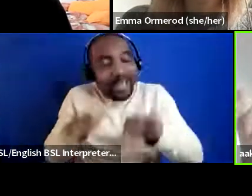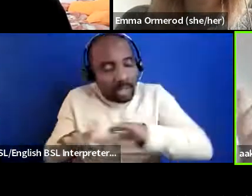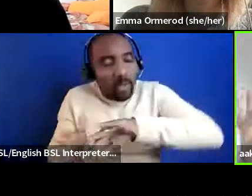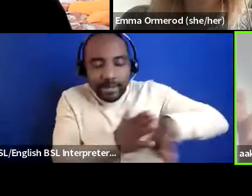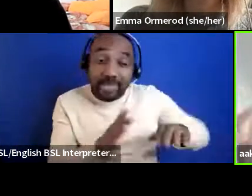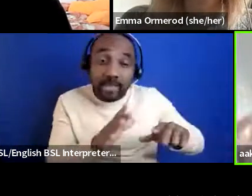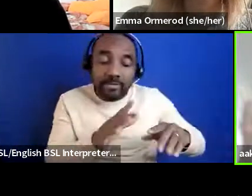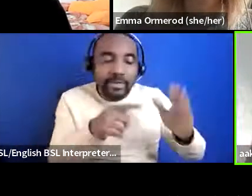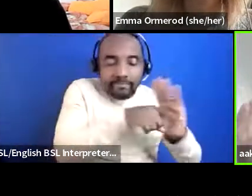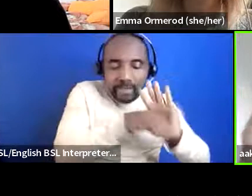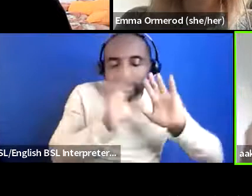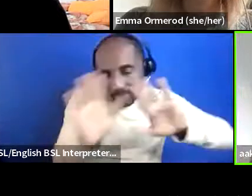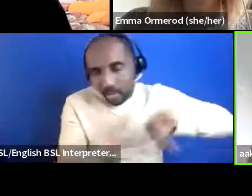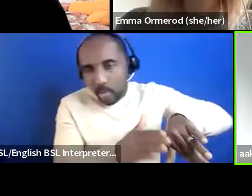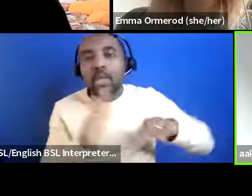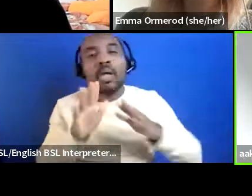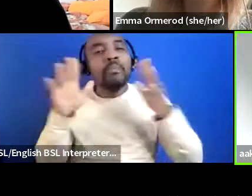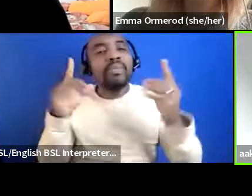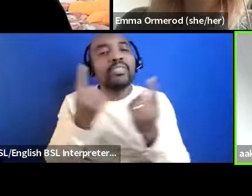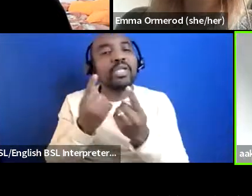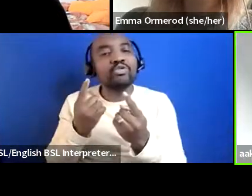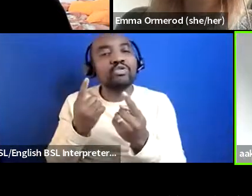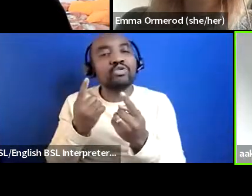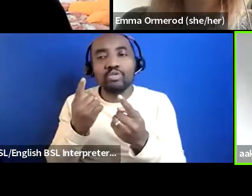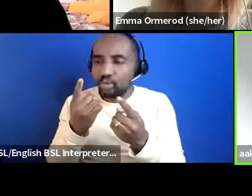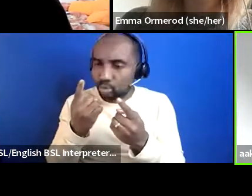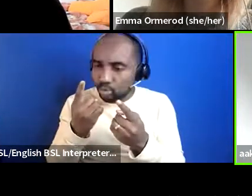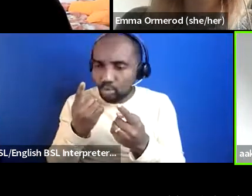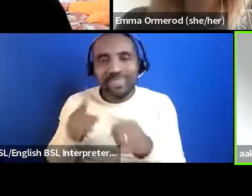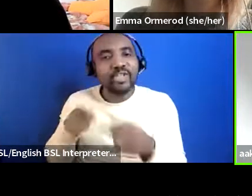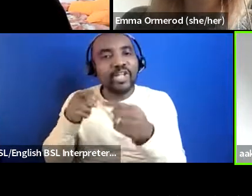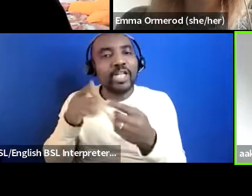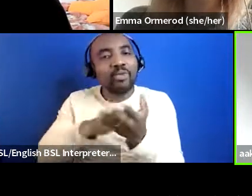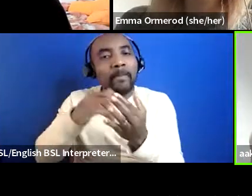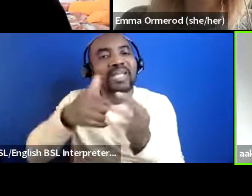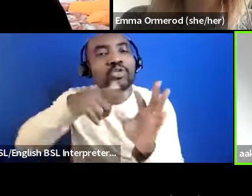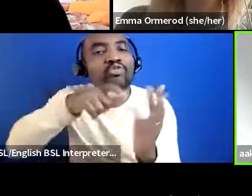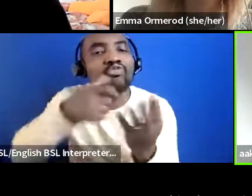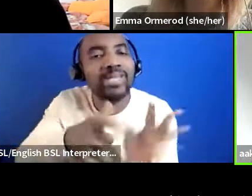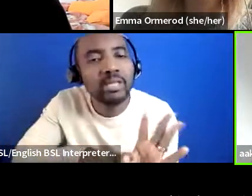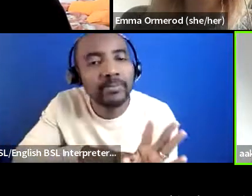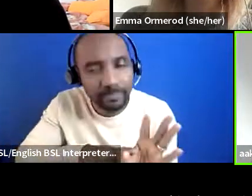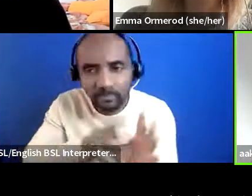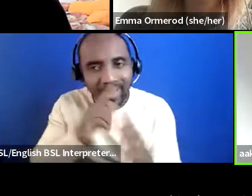trying to unpack and challenge with misery is i don't know if it's a colonial thing or not but